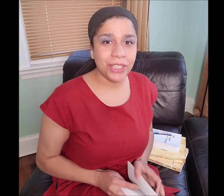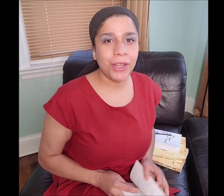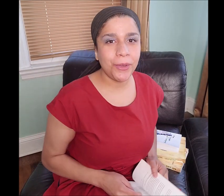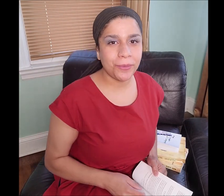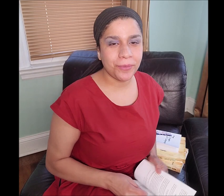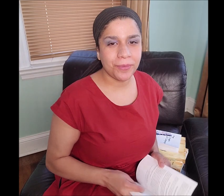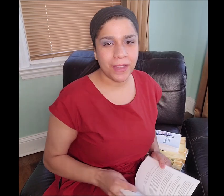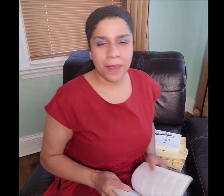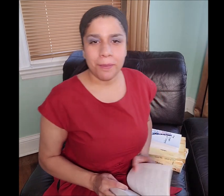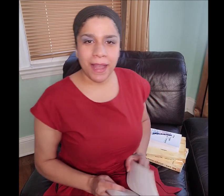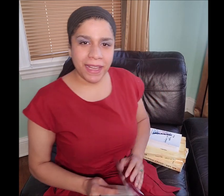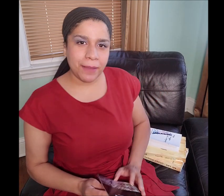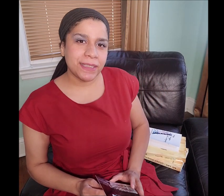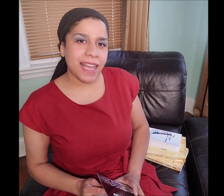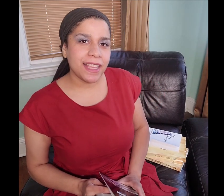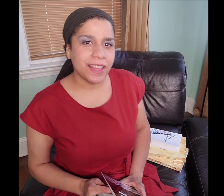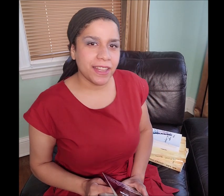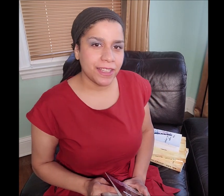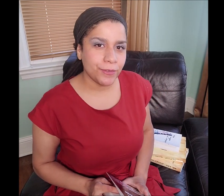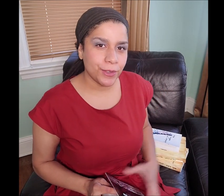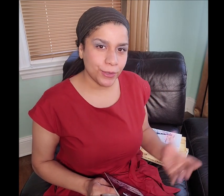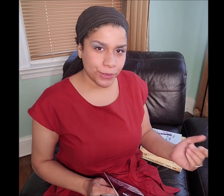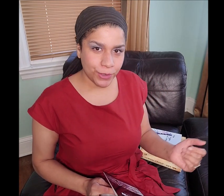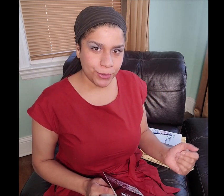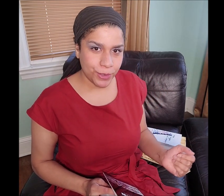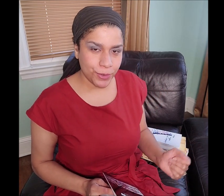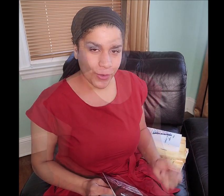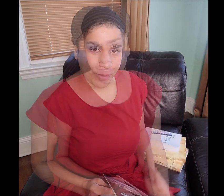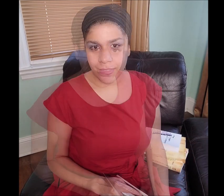Shalom, My name is Itharey 𐤏𐤕𐤓𐤉 for those of you who don't know me.